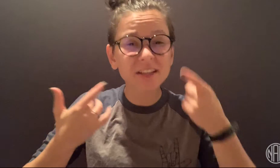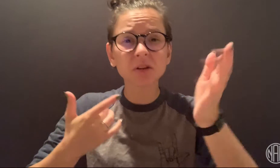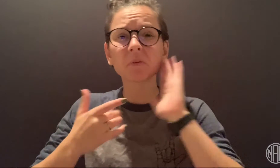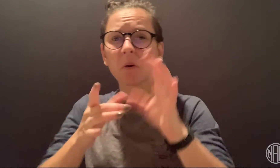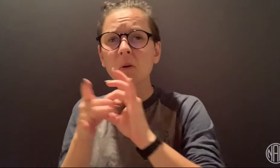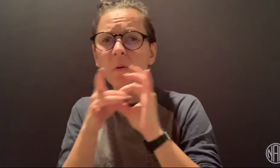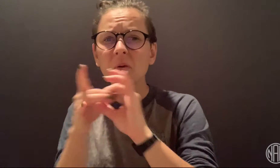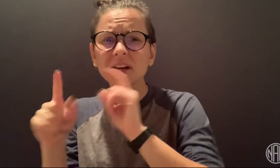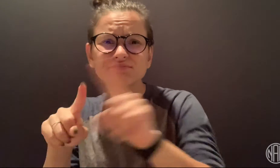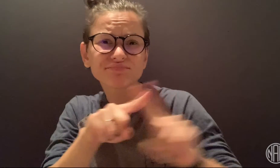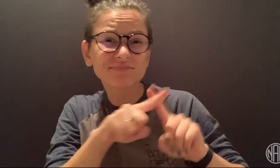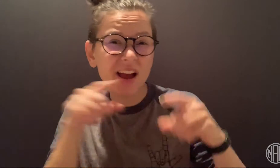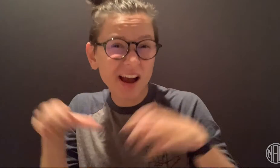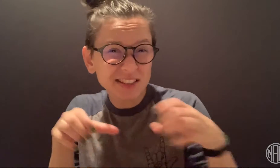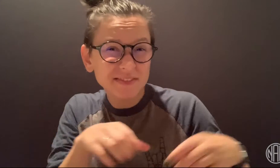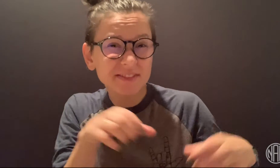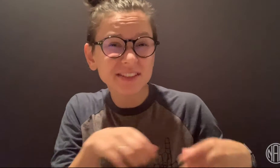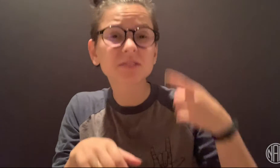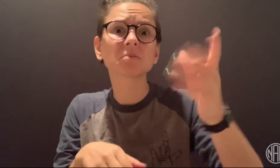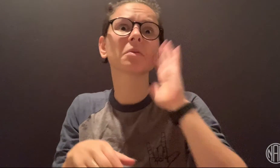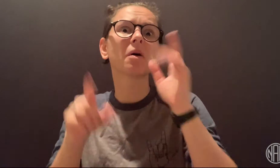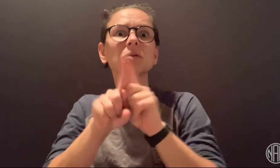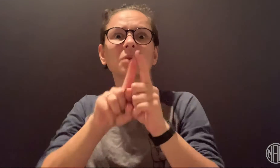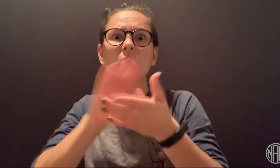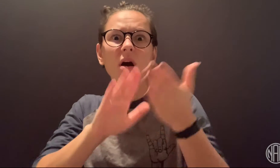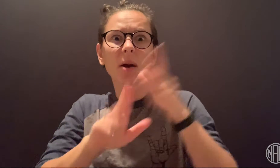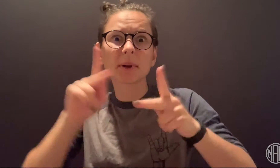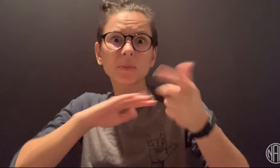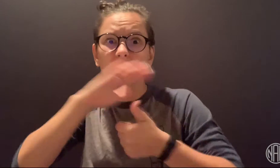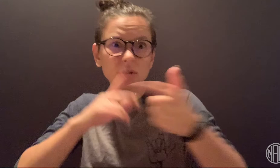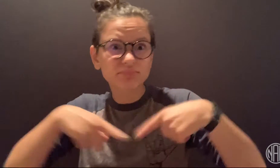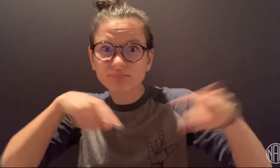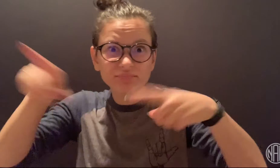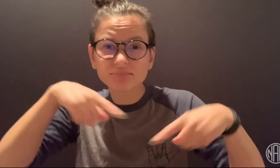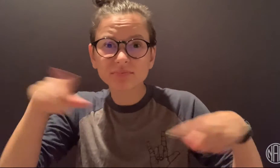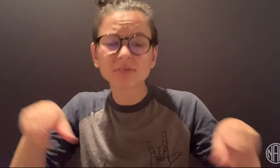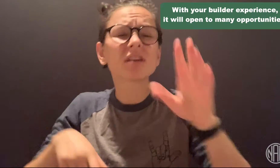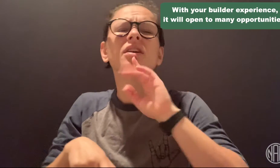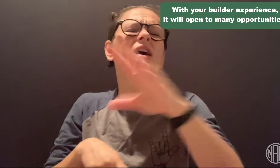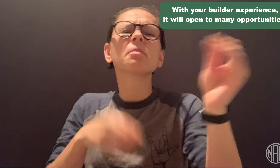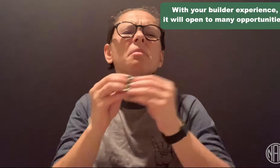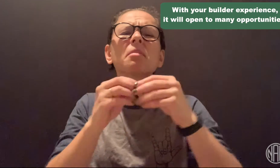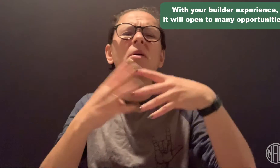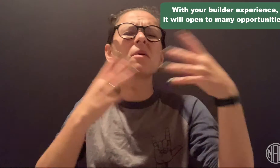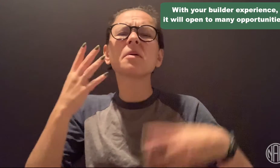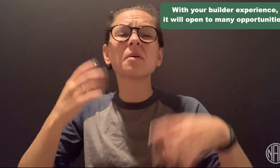coordinate activities, manage a group of employees, and more!